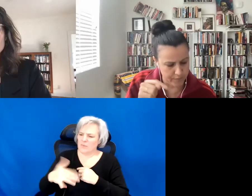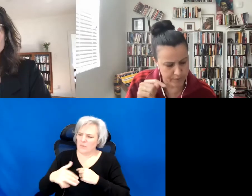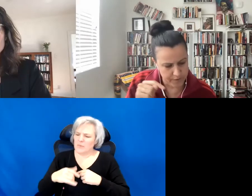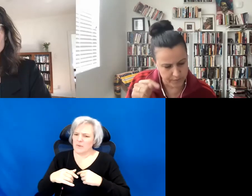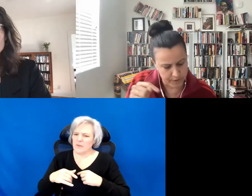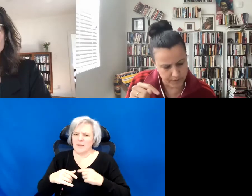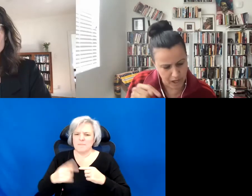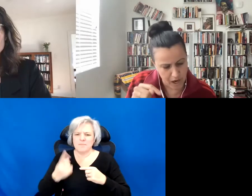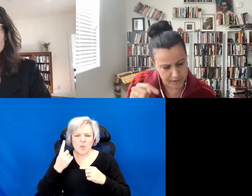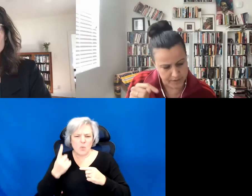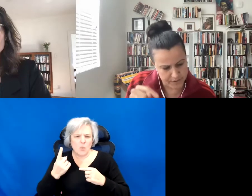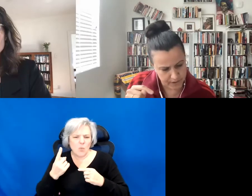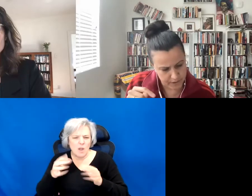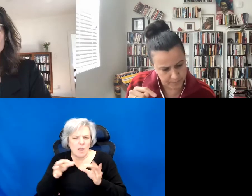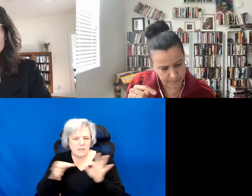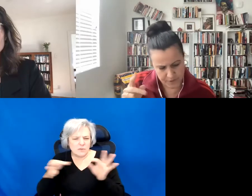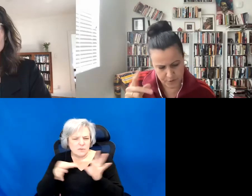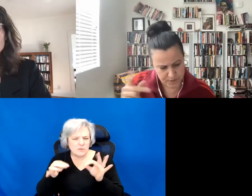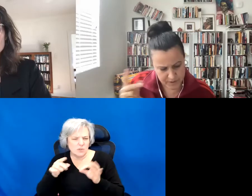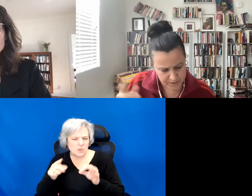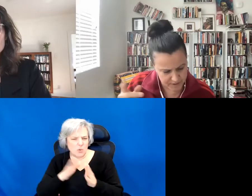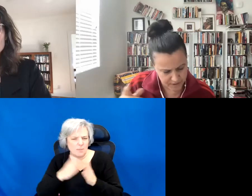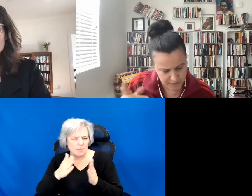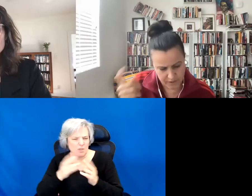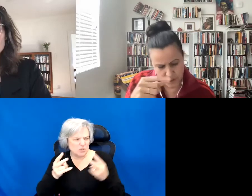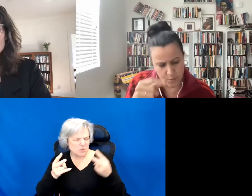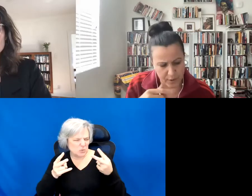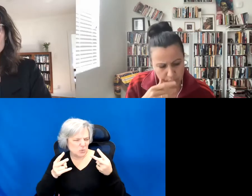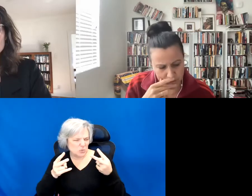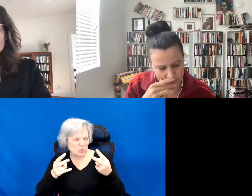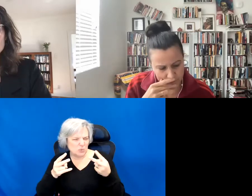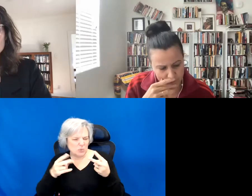of the lines, the two sentences at the end that you read earlier.